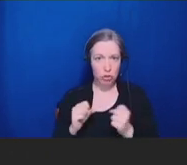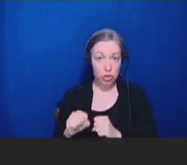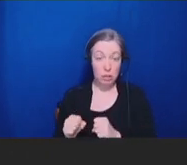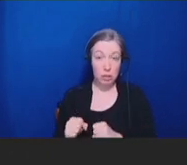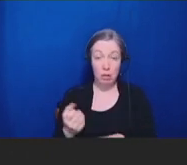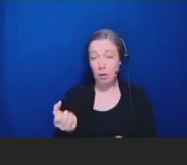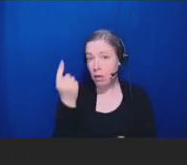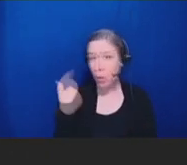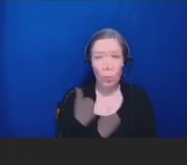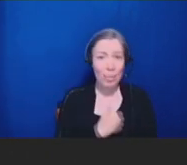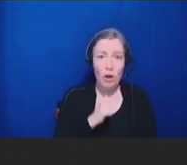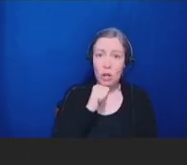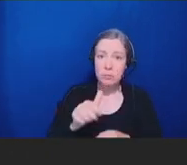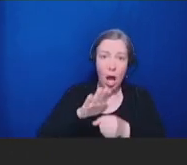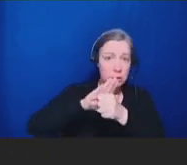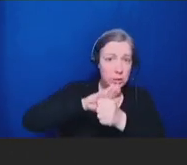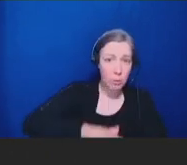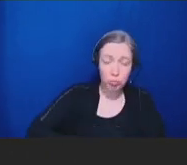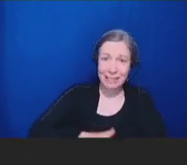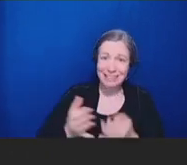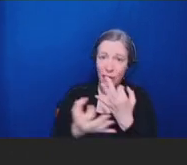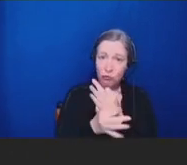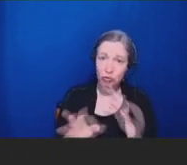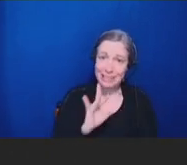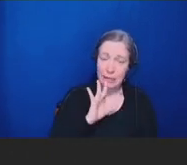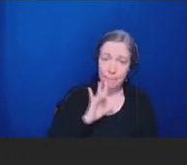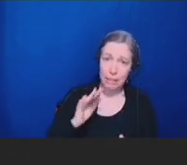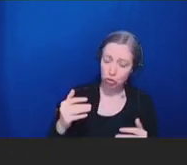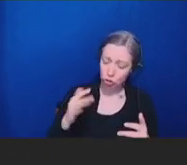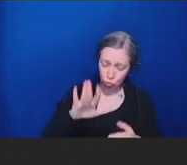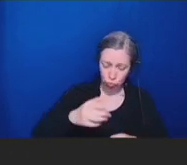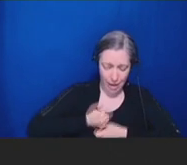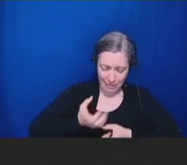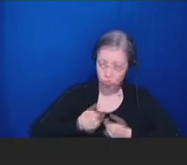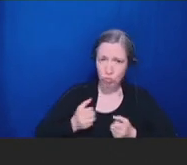speech. The First Amendment is fundamental to the fabric of the United States. There